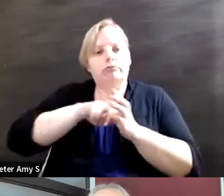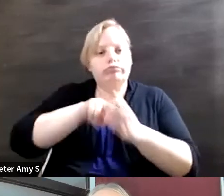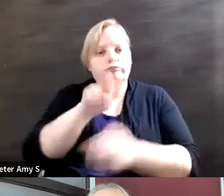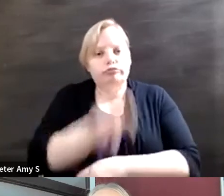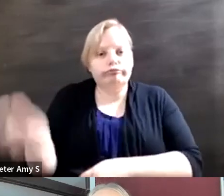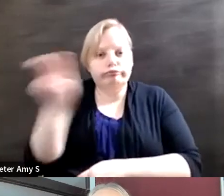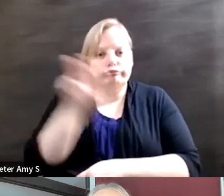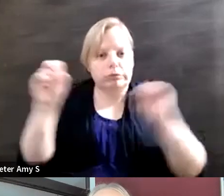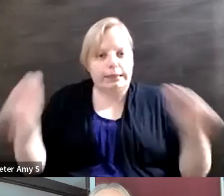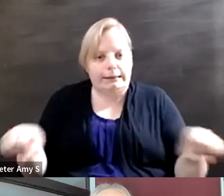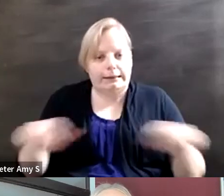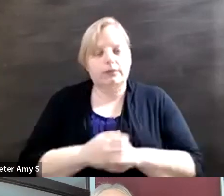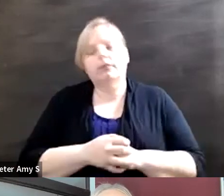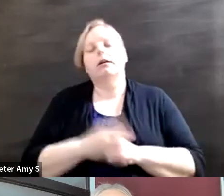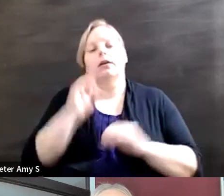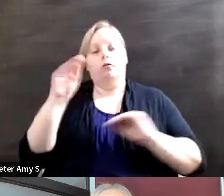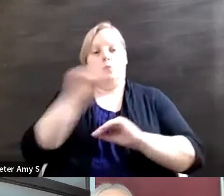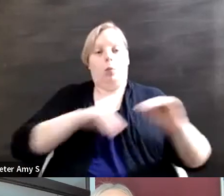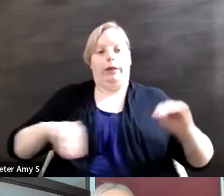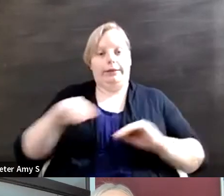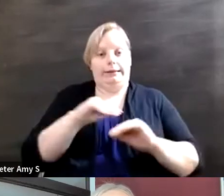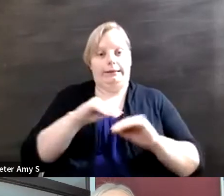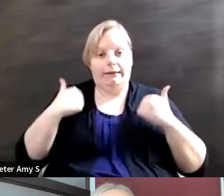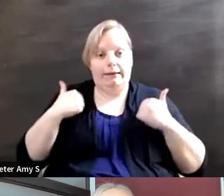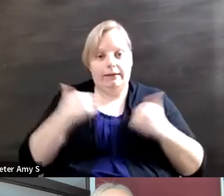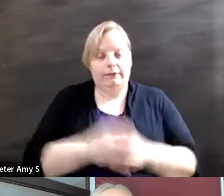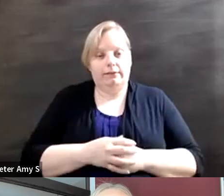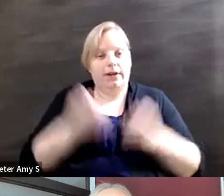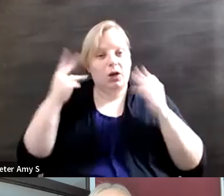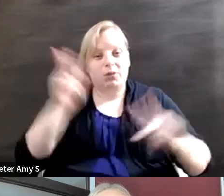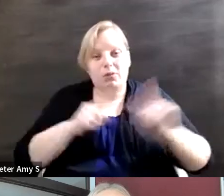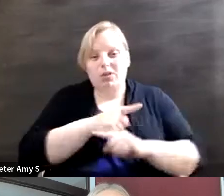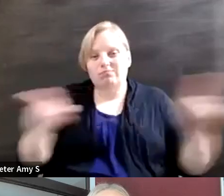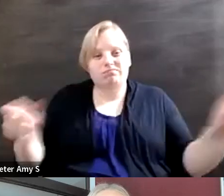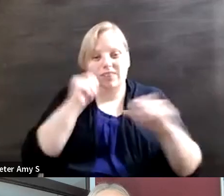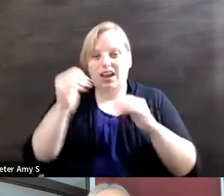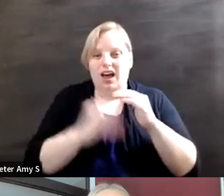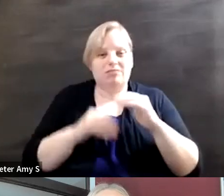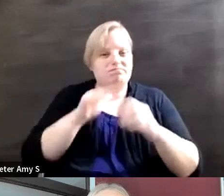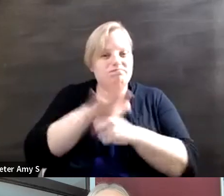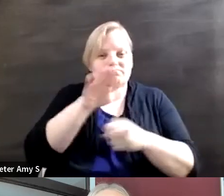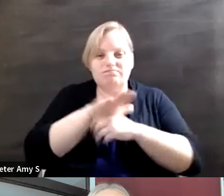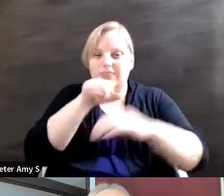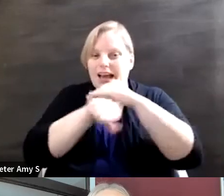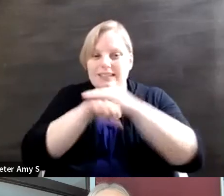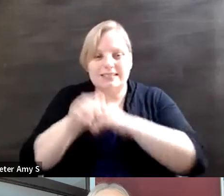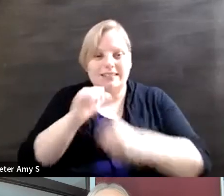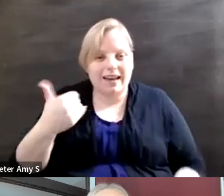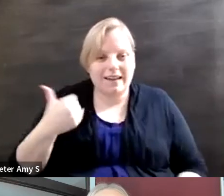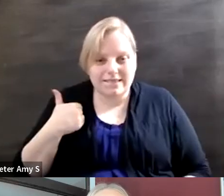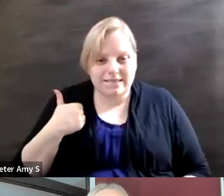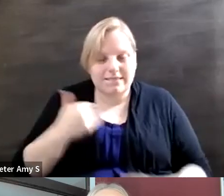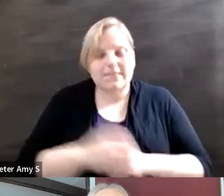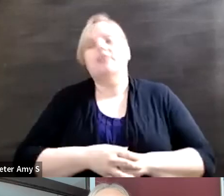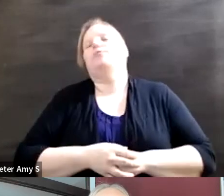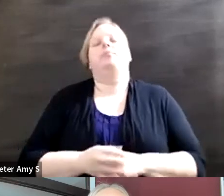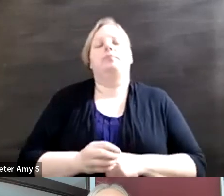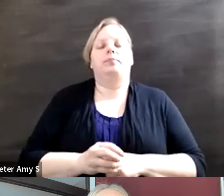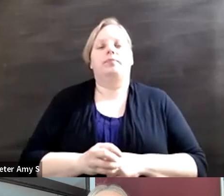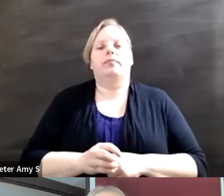and for mobility and how many don't have adequate access and it is it's very interesting because